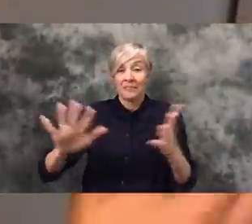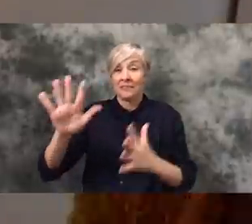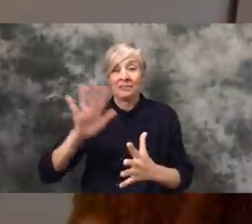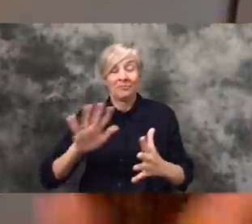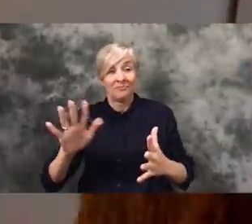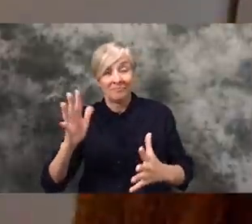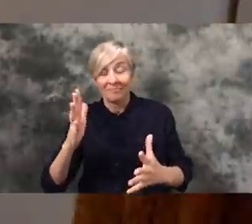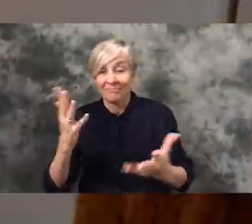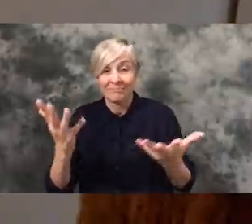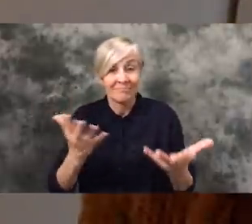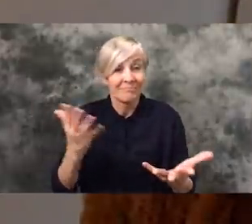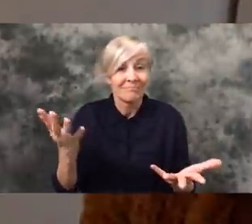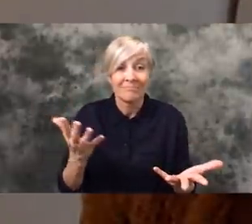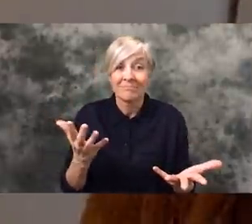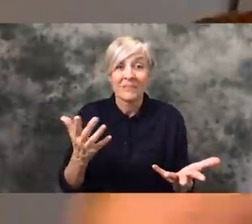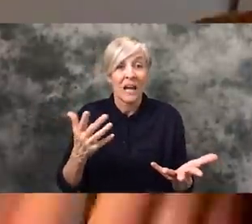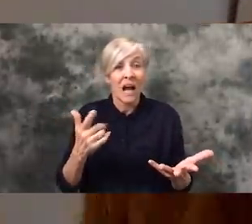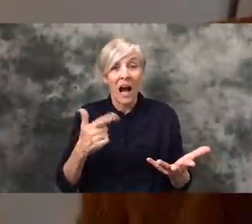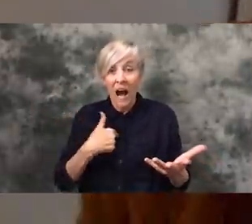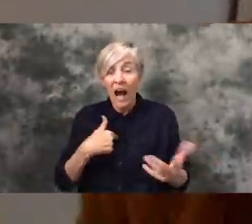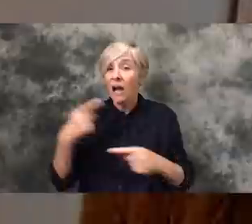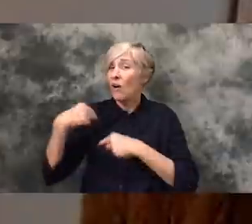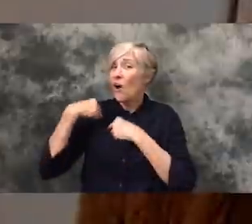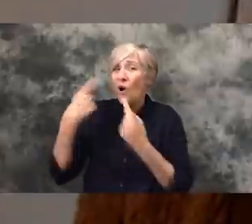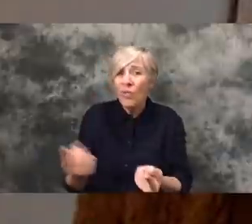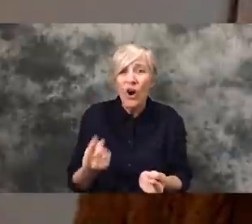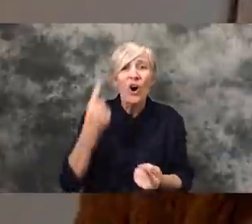we spoke about you know I would I've taken this seriously it wasn't